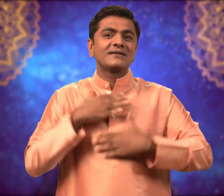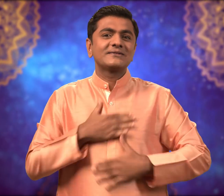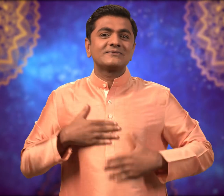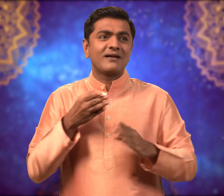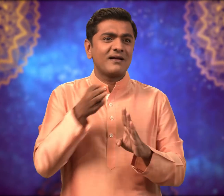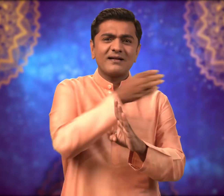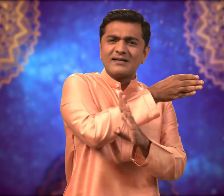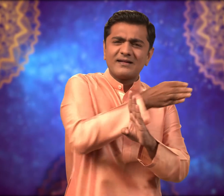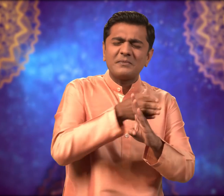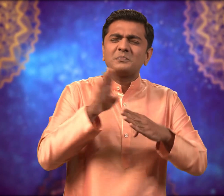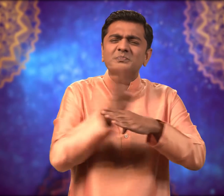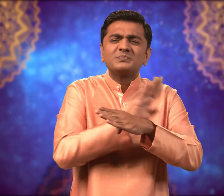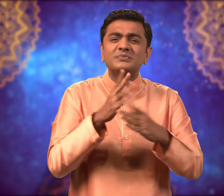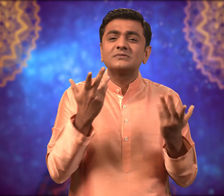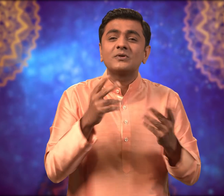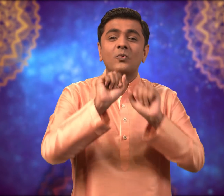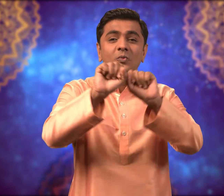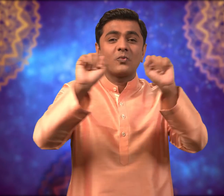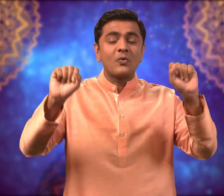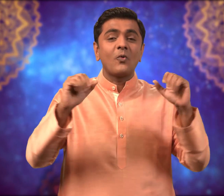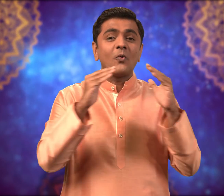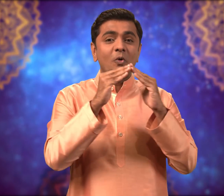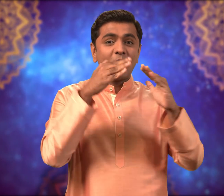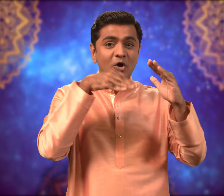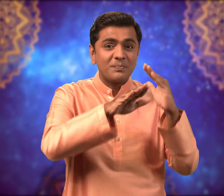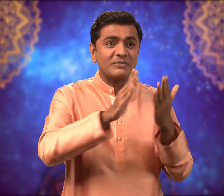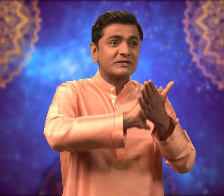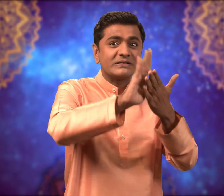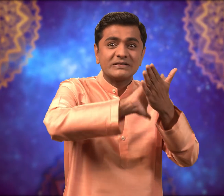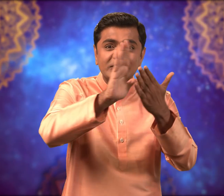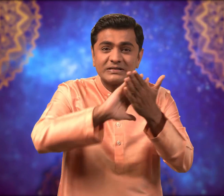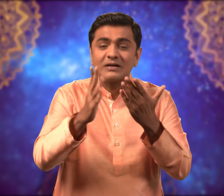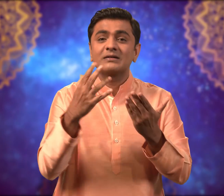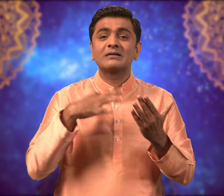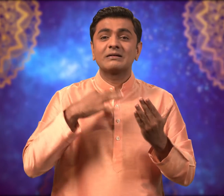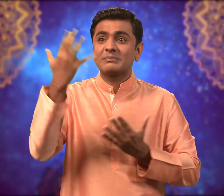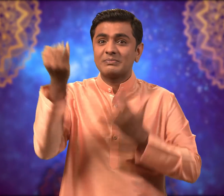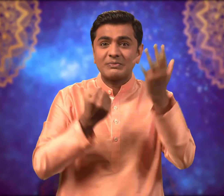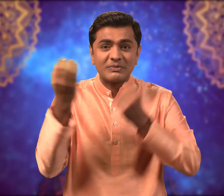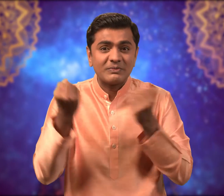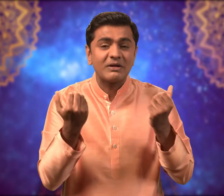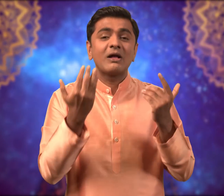Earlier you must have been very busy cleaning the house, buying new clothes,